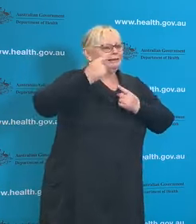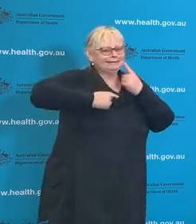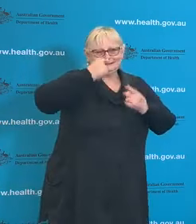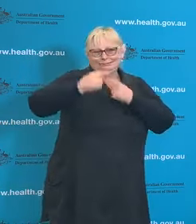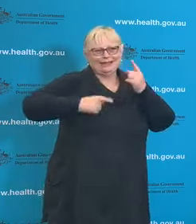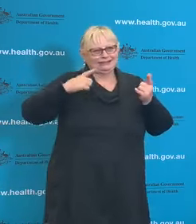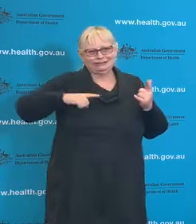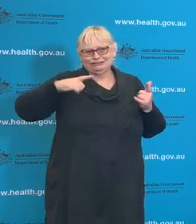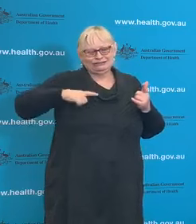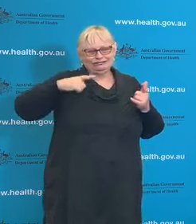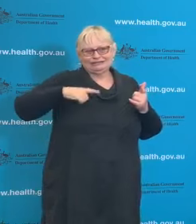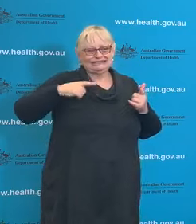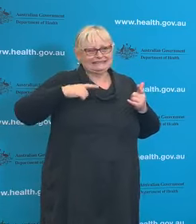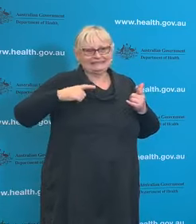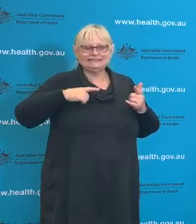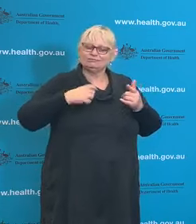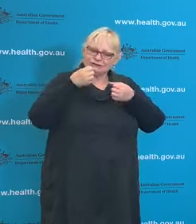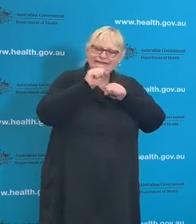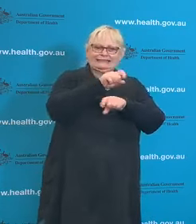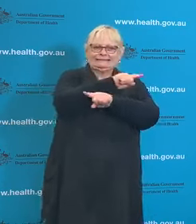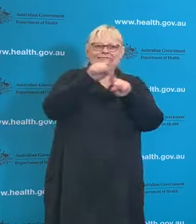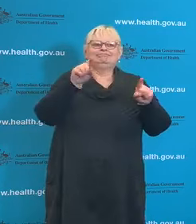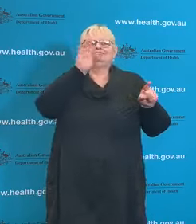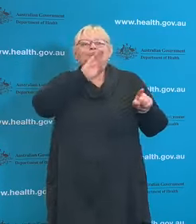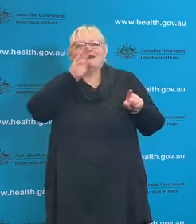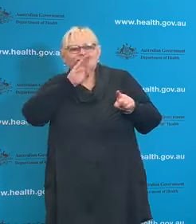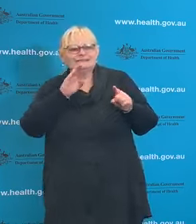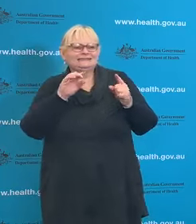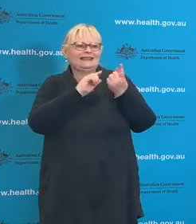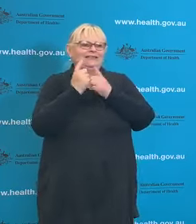It's important that we protect people's privacy, so certainly at the Commonwealth,